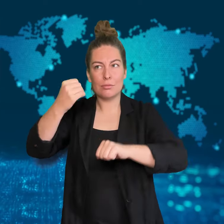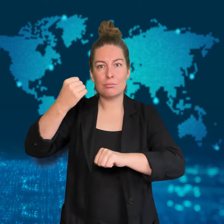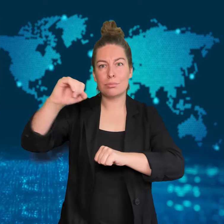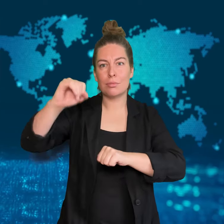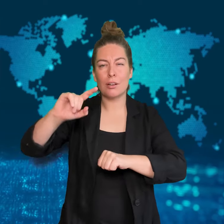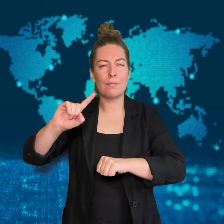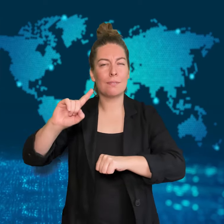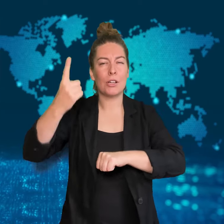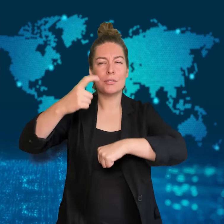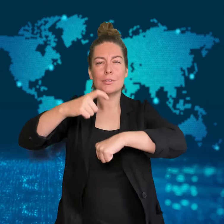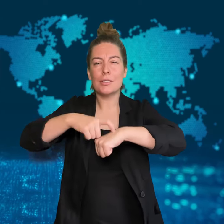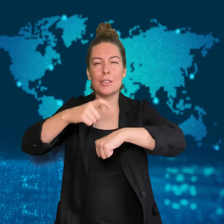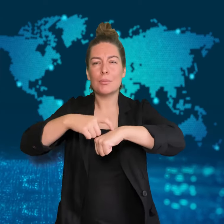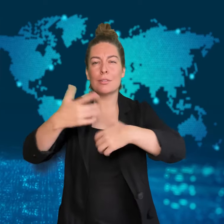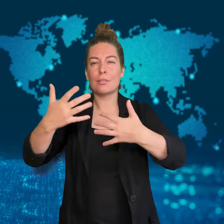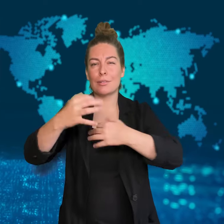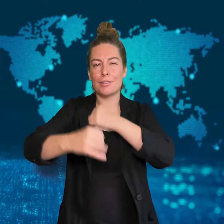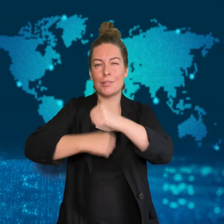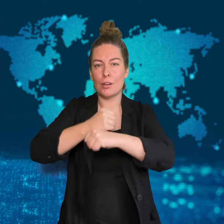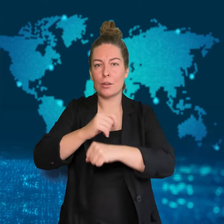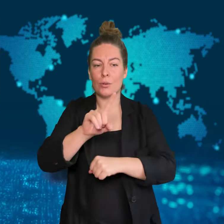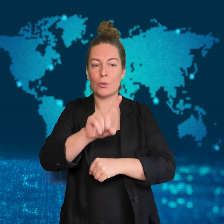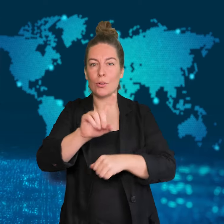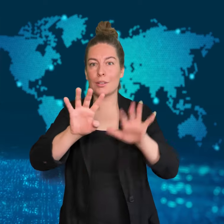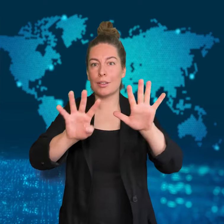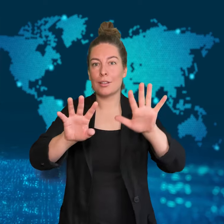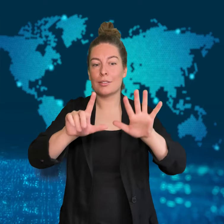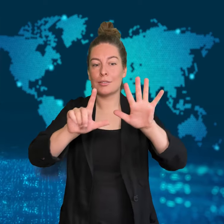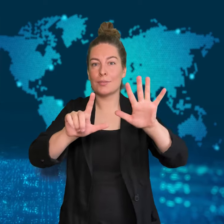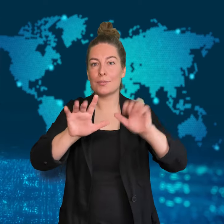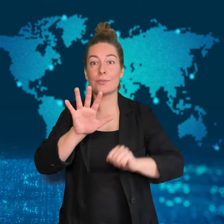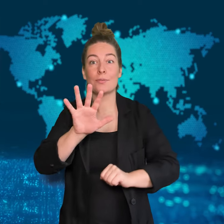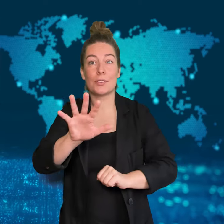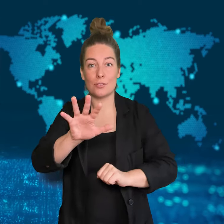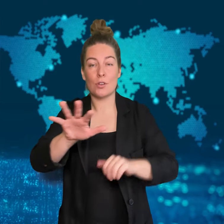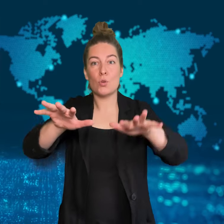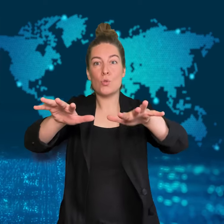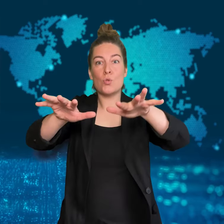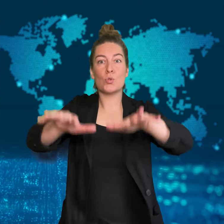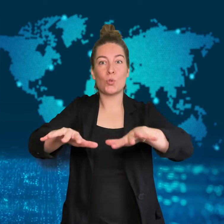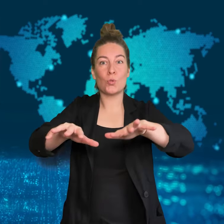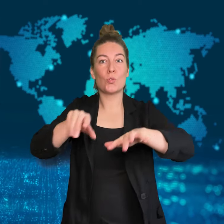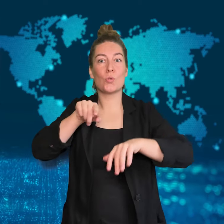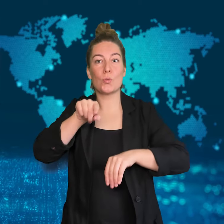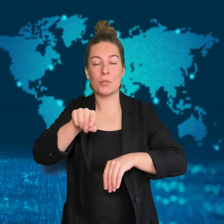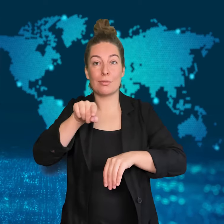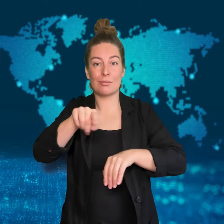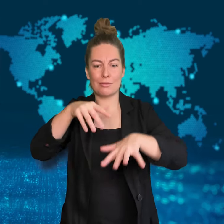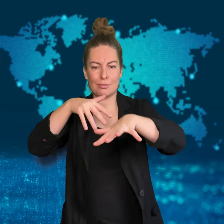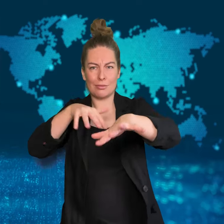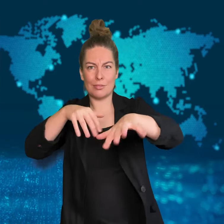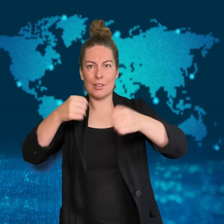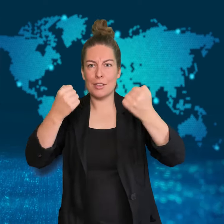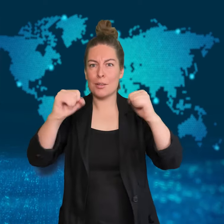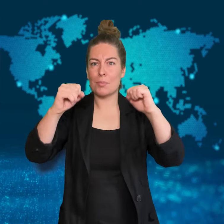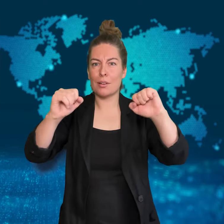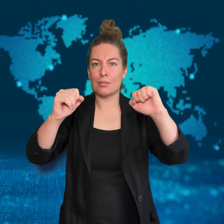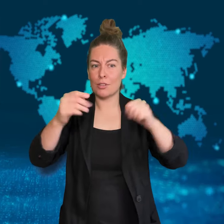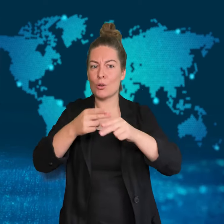on strike to urge gender equality.